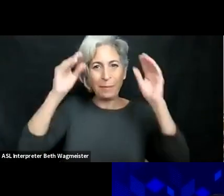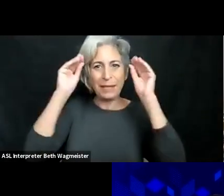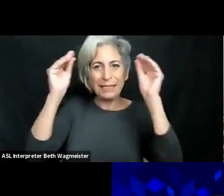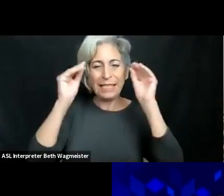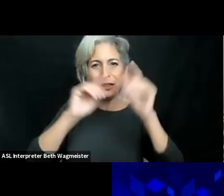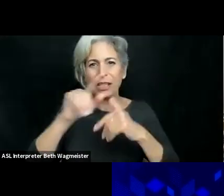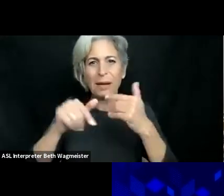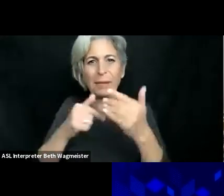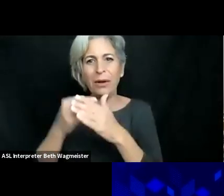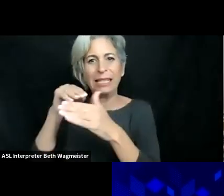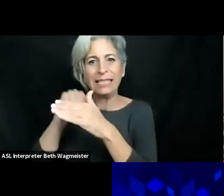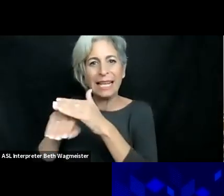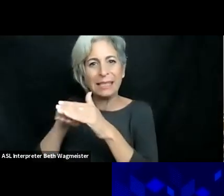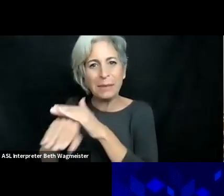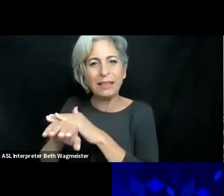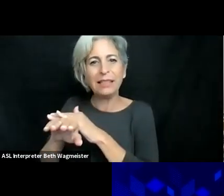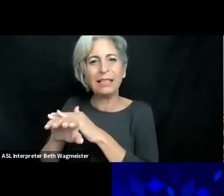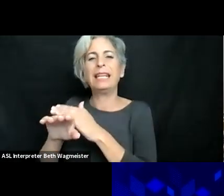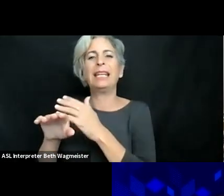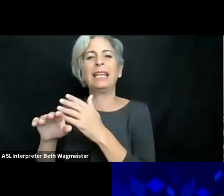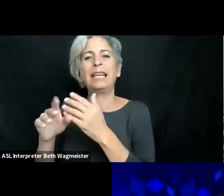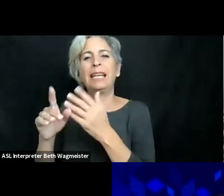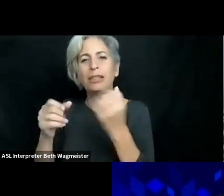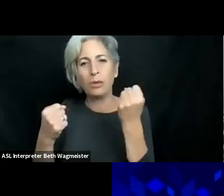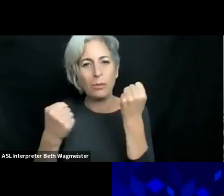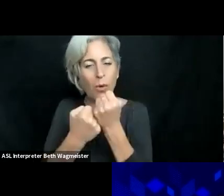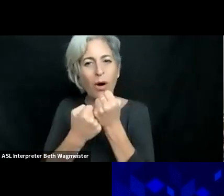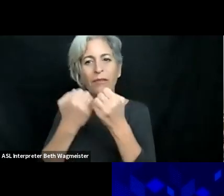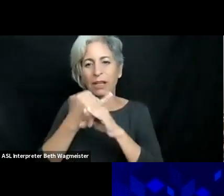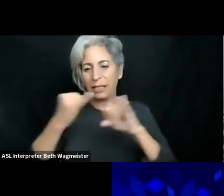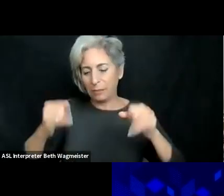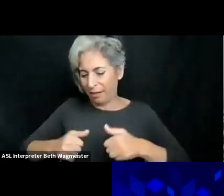panel. And just let me say a few words to introduce myself. I have been